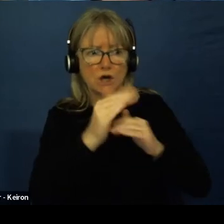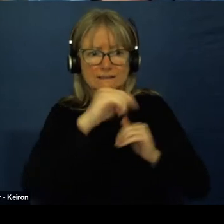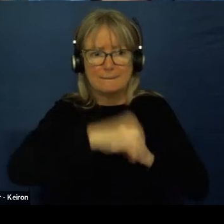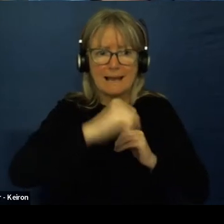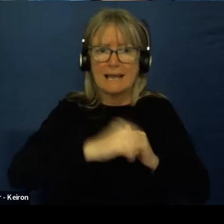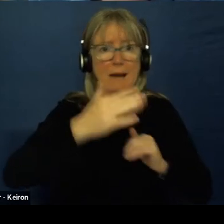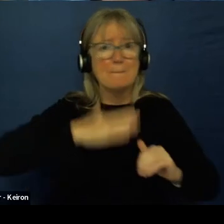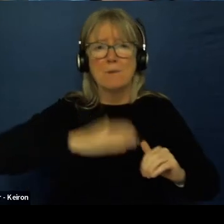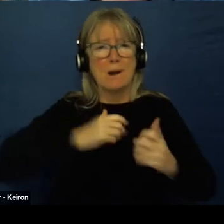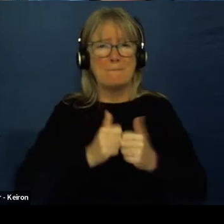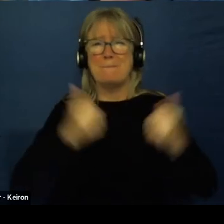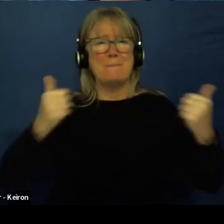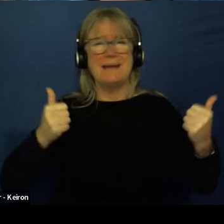Mine was too big for me.